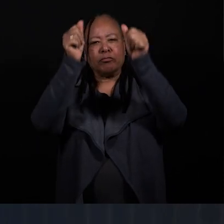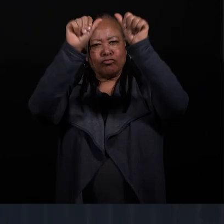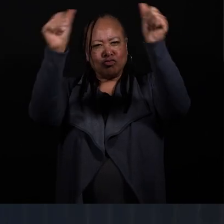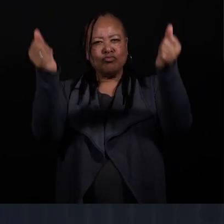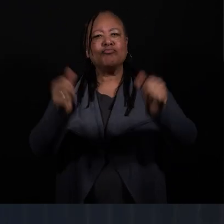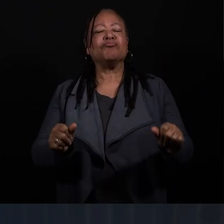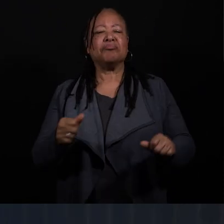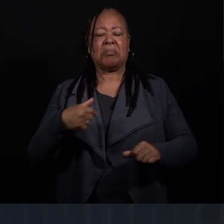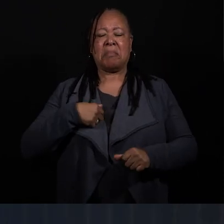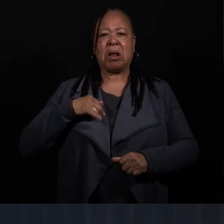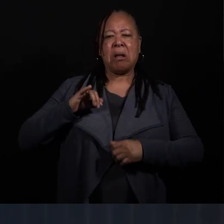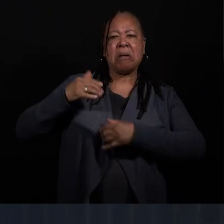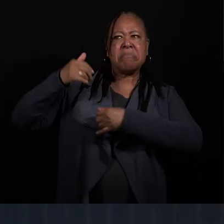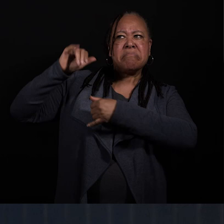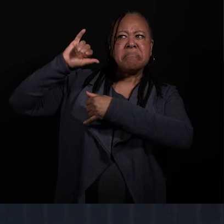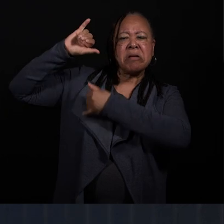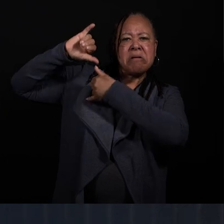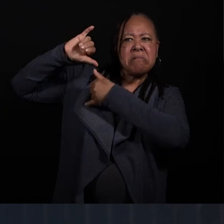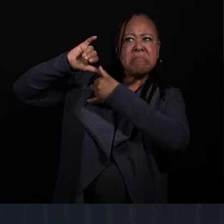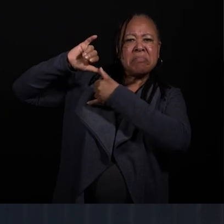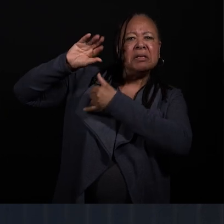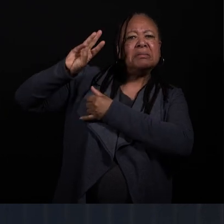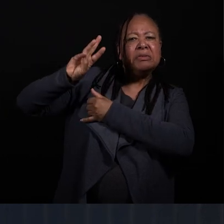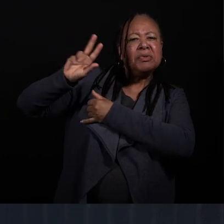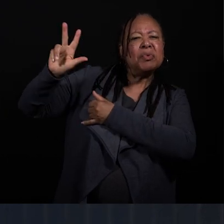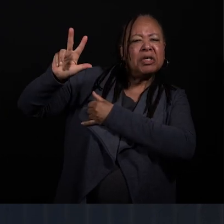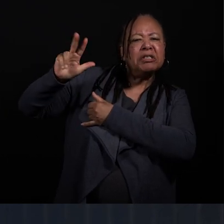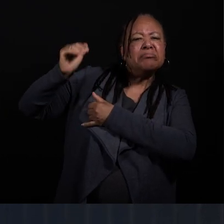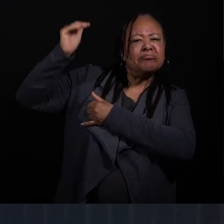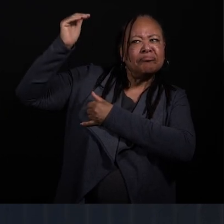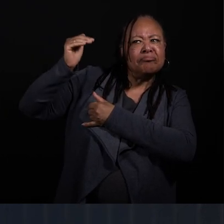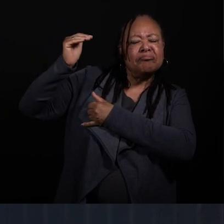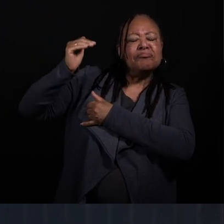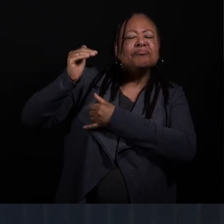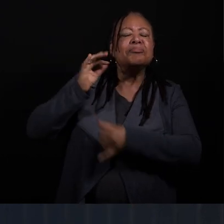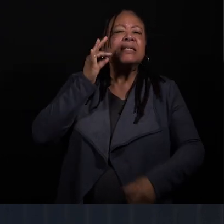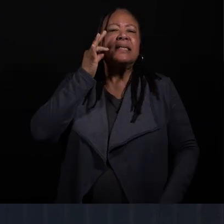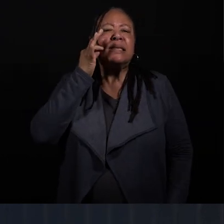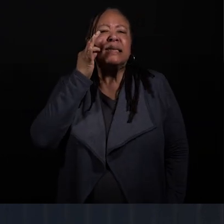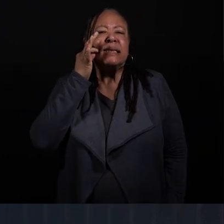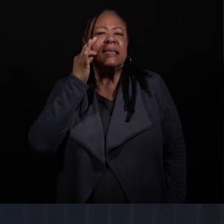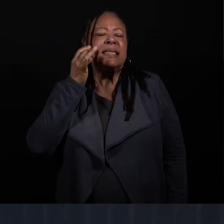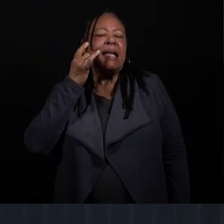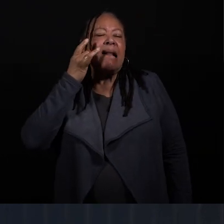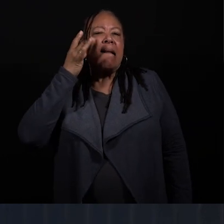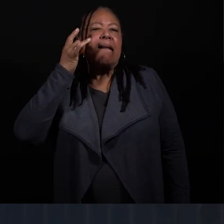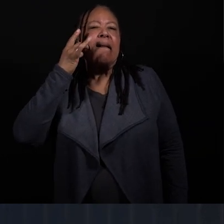I am 6 feet, 3 inches tall. I have light brown skin.